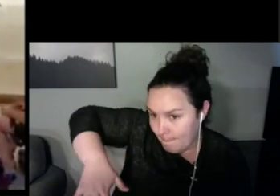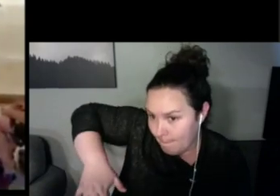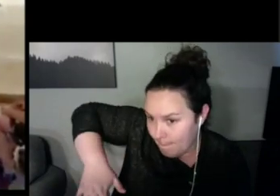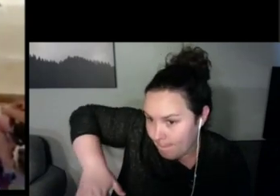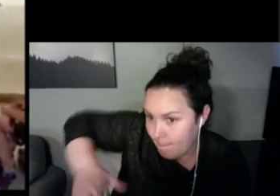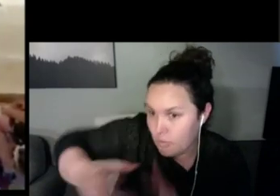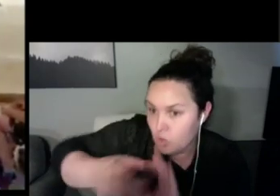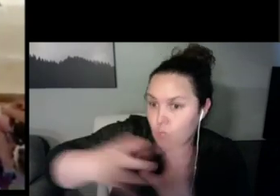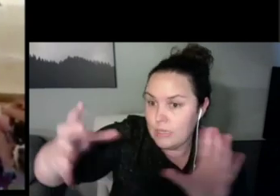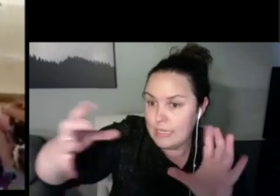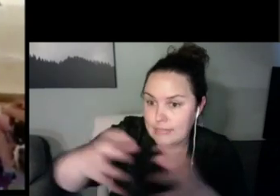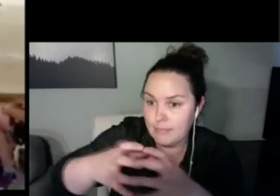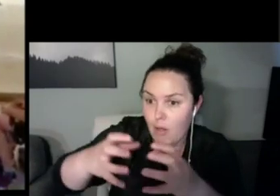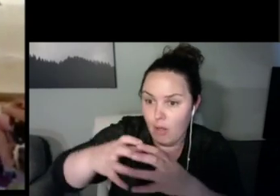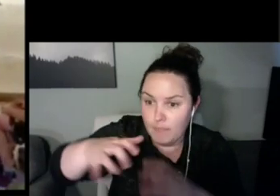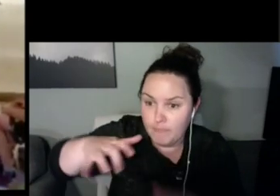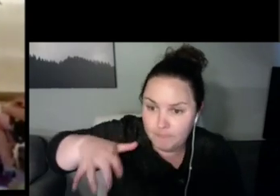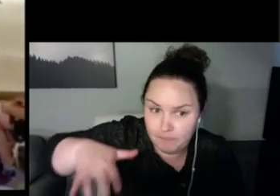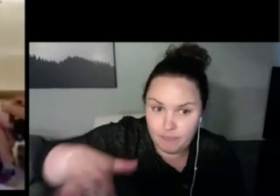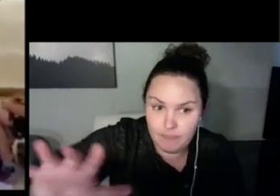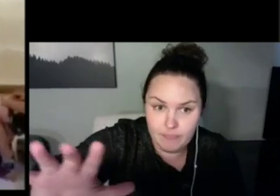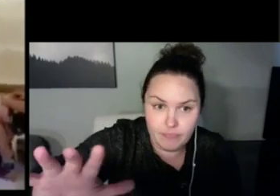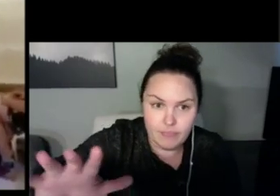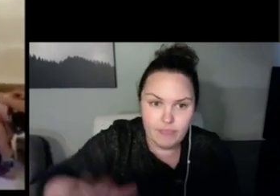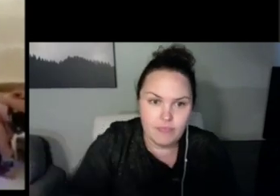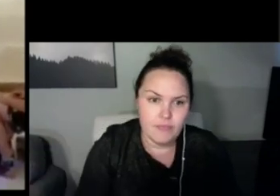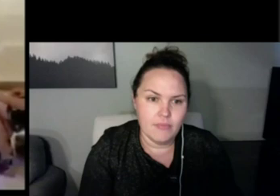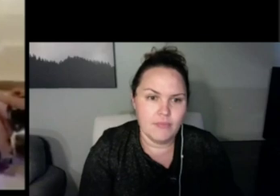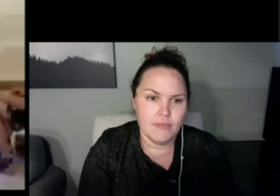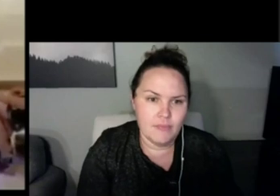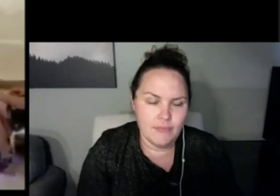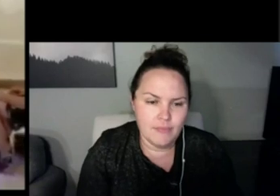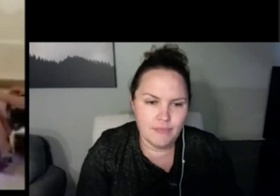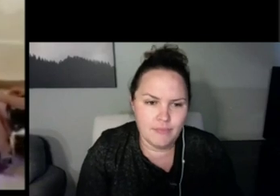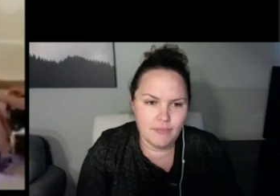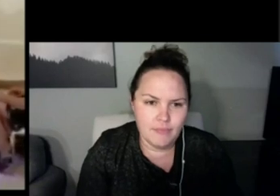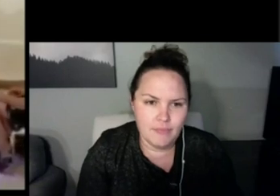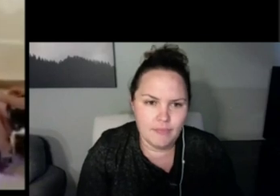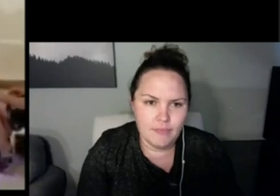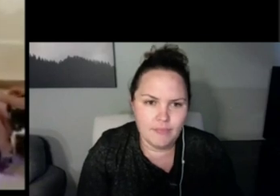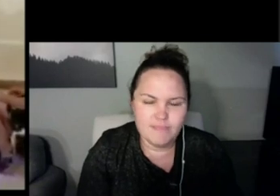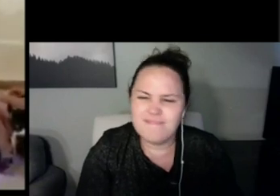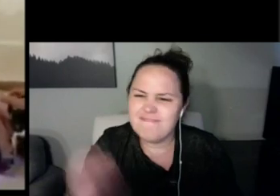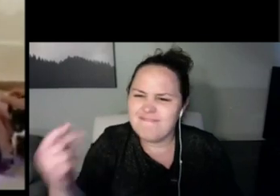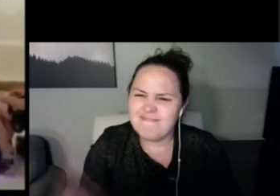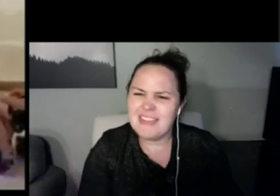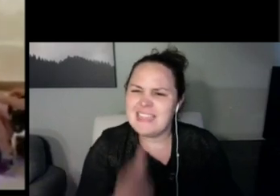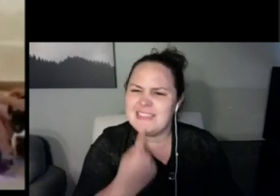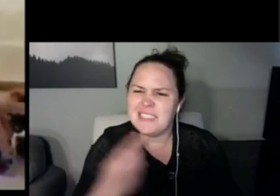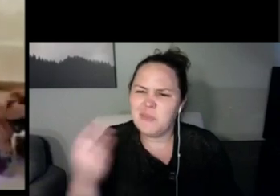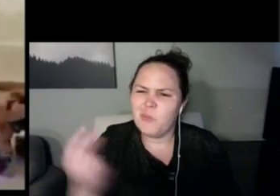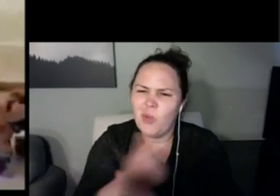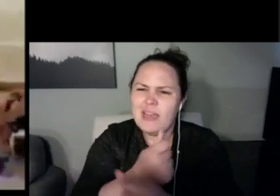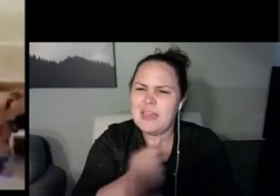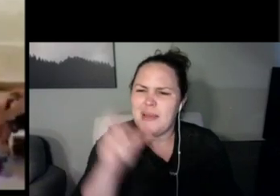know what I'm going to do otherwise if I don't have if it's raining outside, you know.